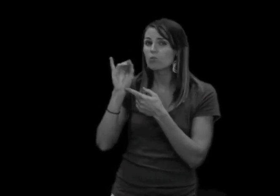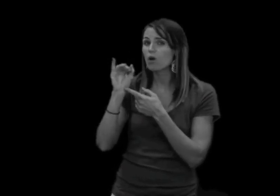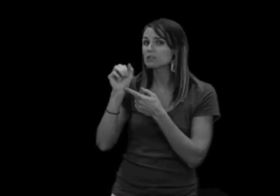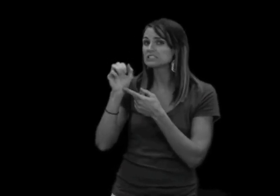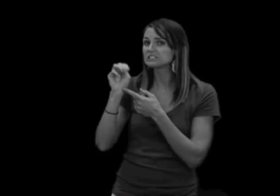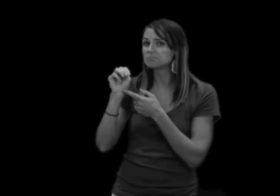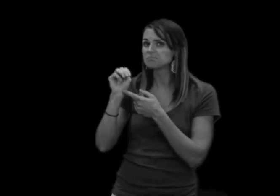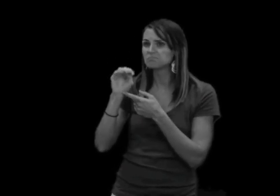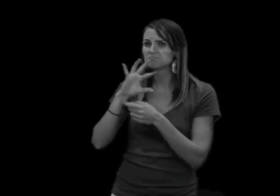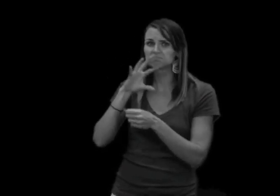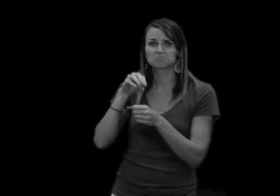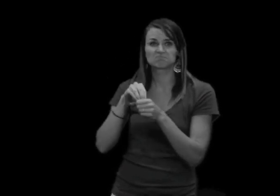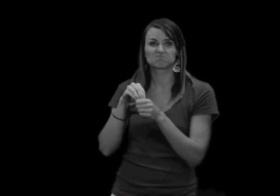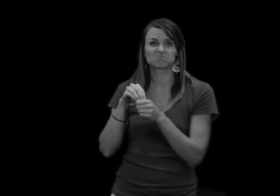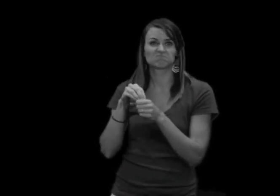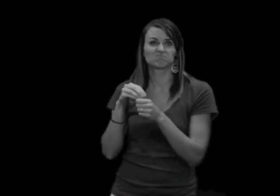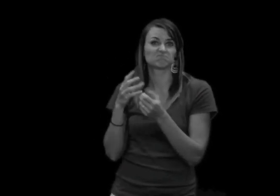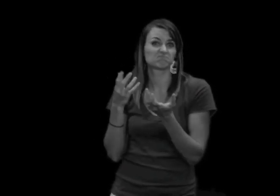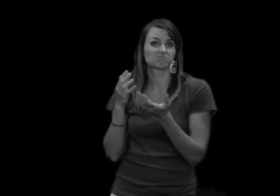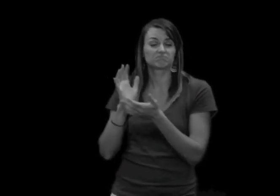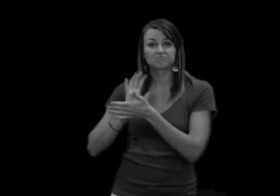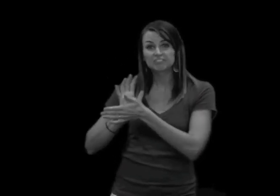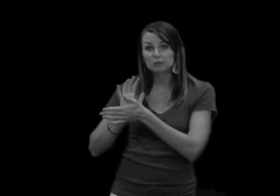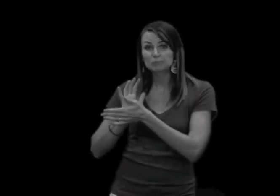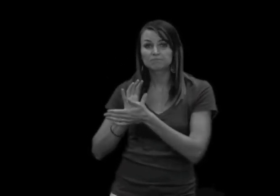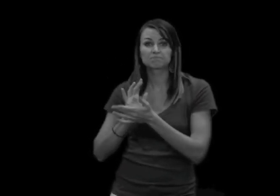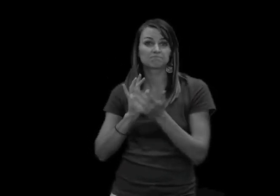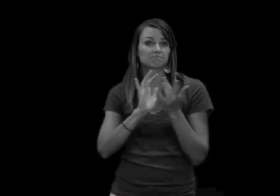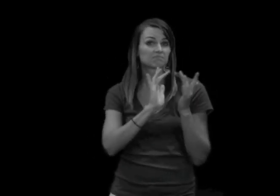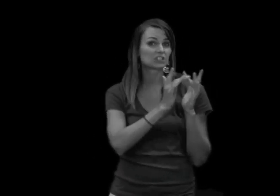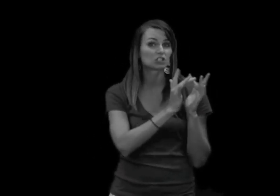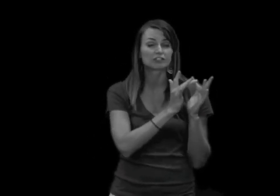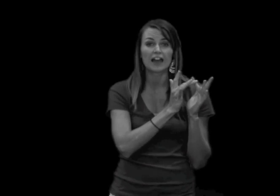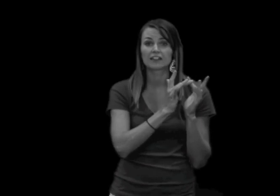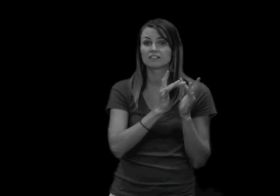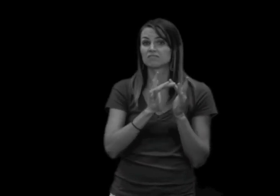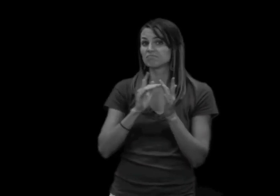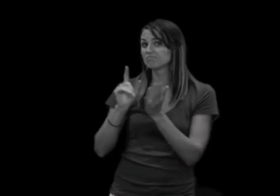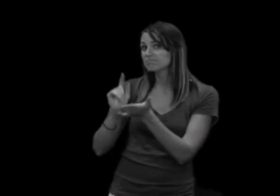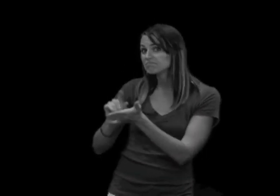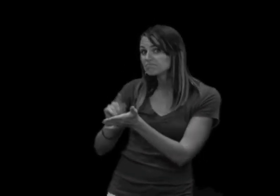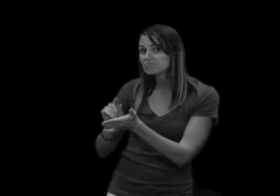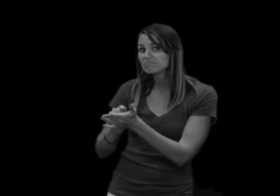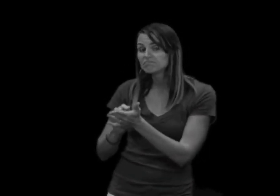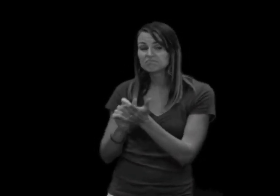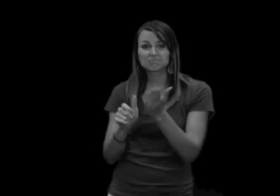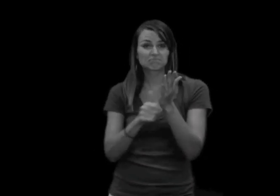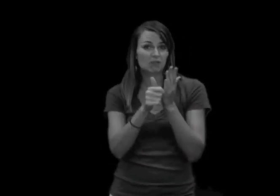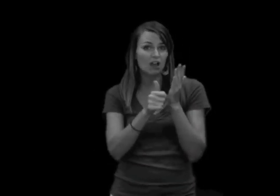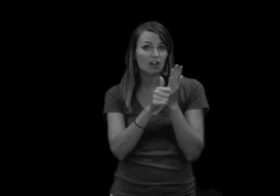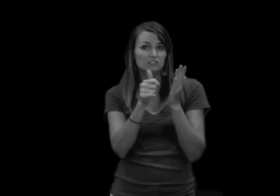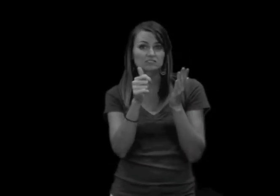Whether that be in film, on the internet, the newspaper, magazines, pictures that you've seen?